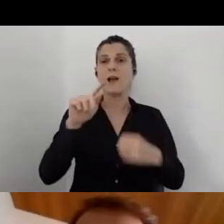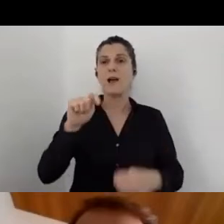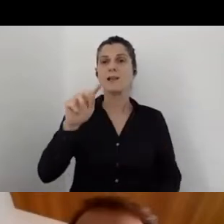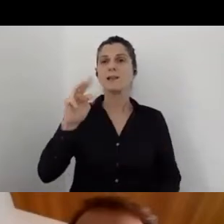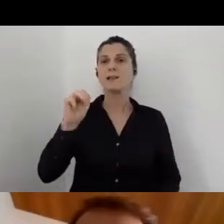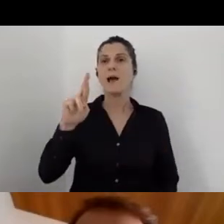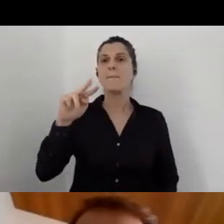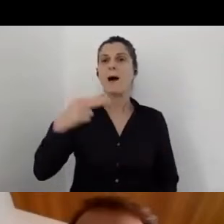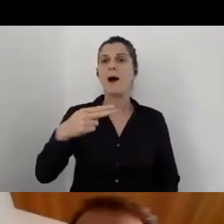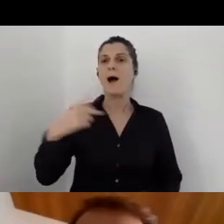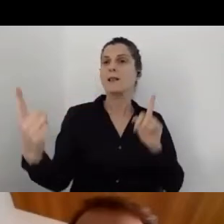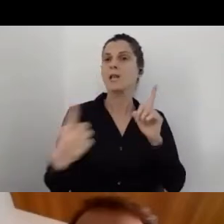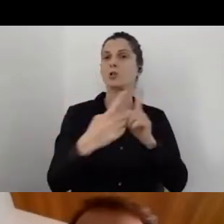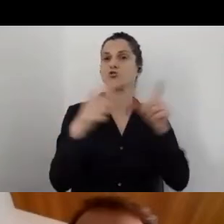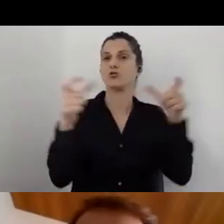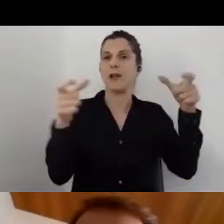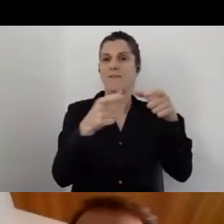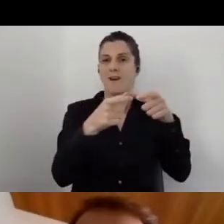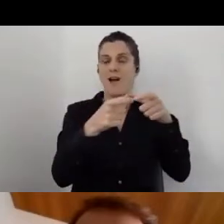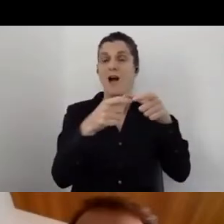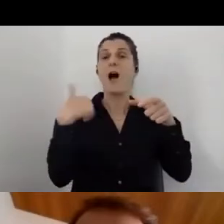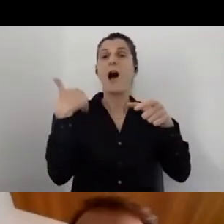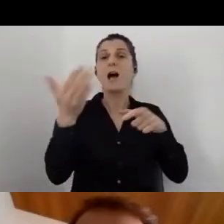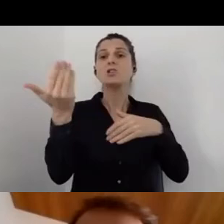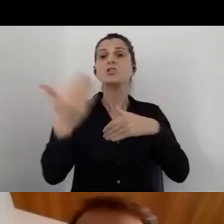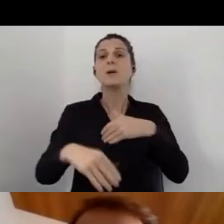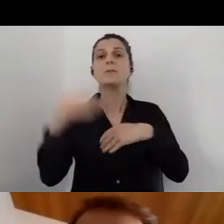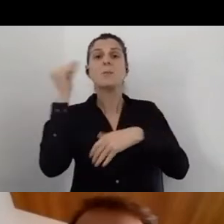after finishing architecture in Italy.